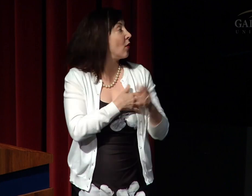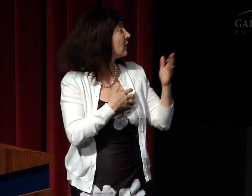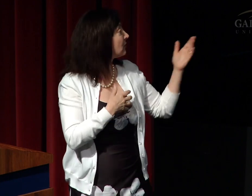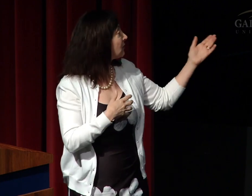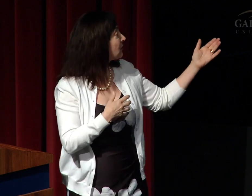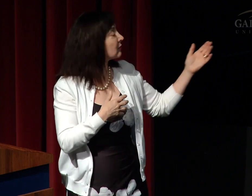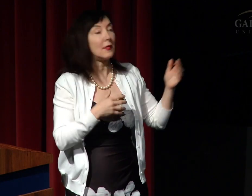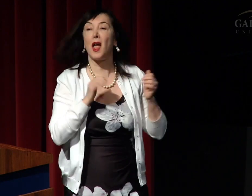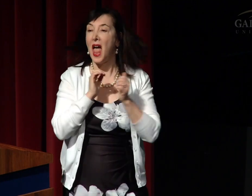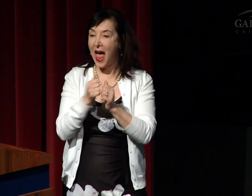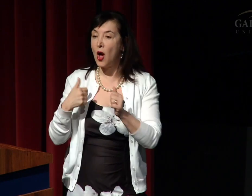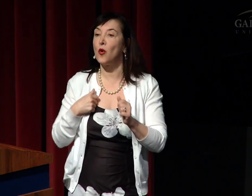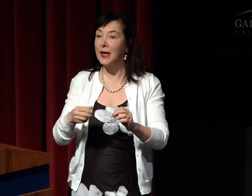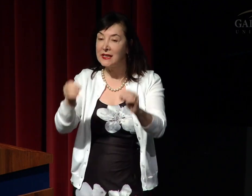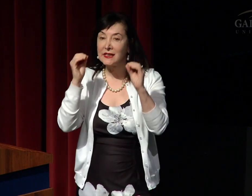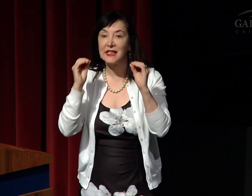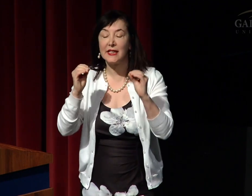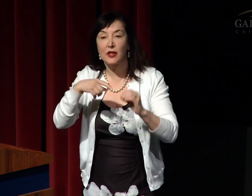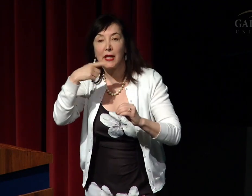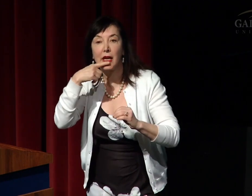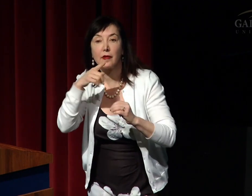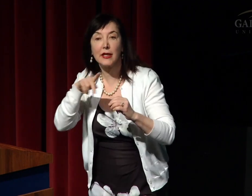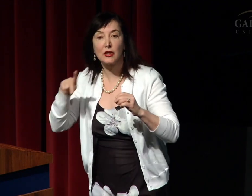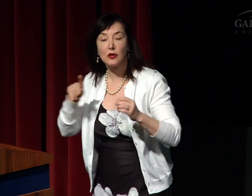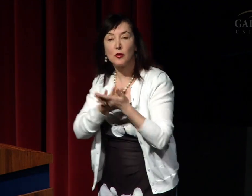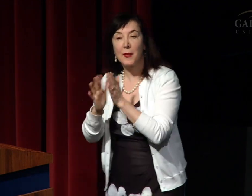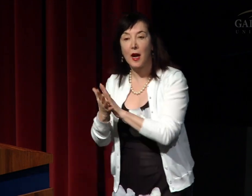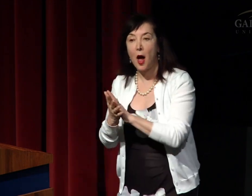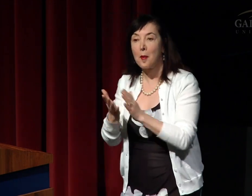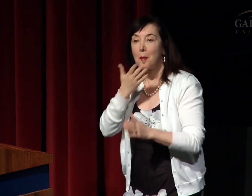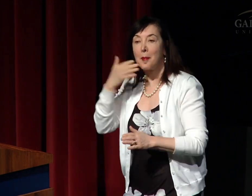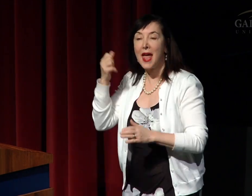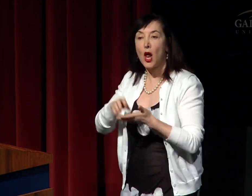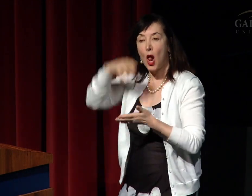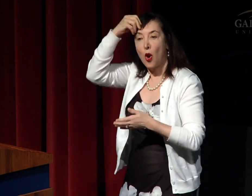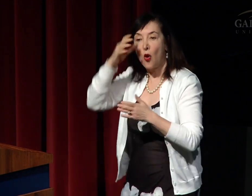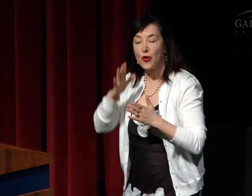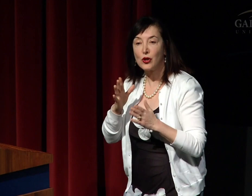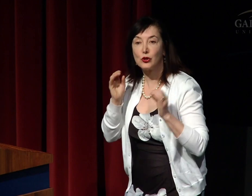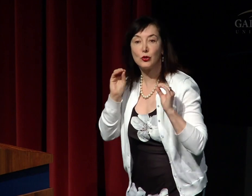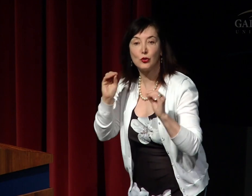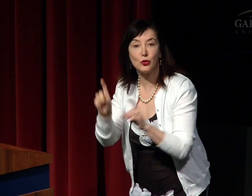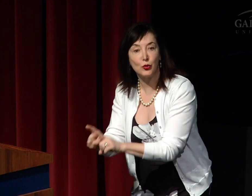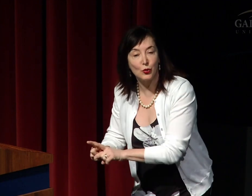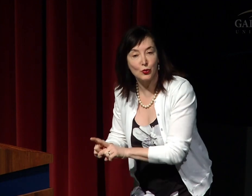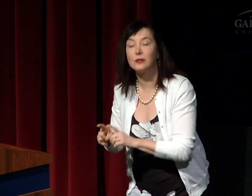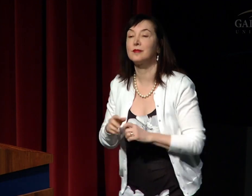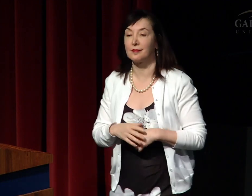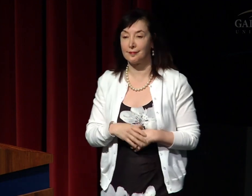So the powerful implication here is we could teach hearing children, all children, better ways of learning.